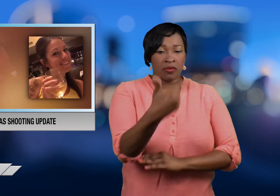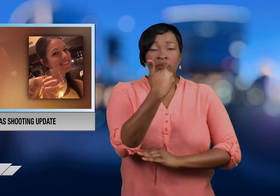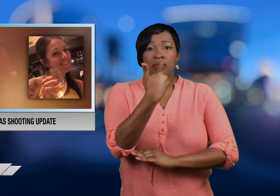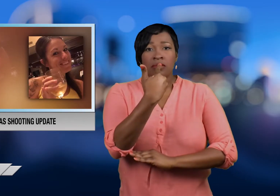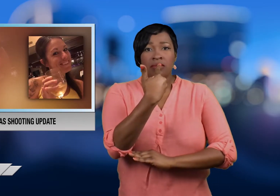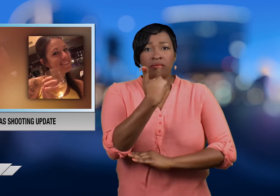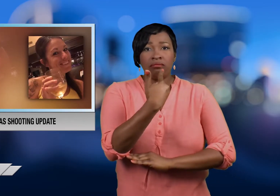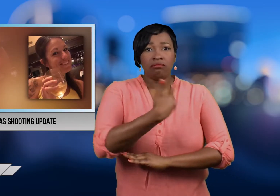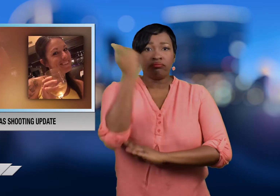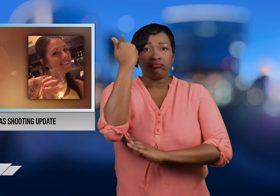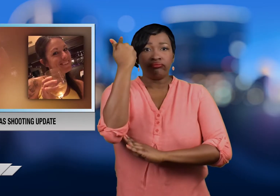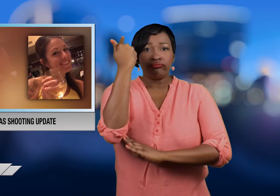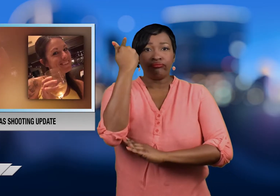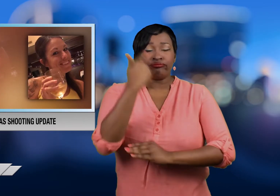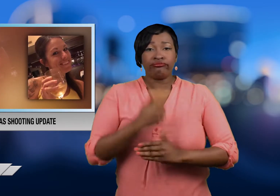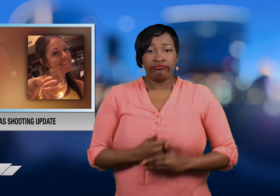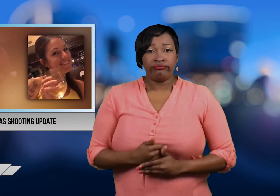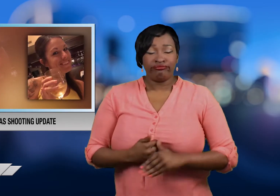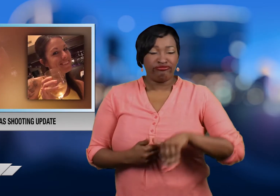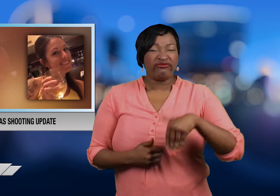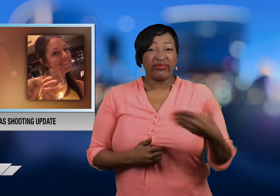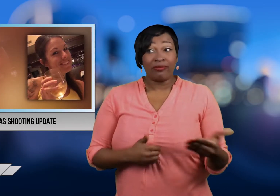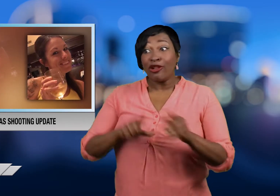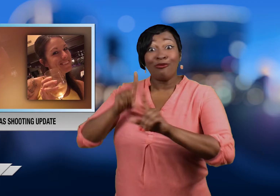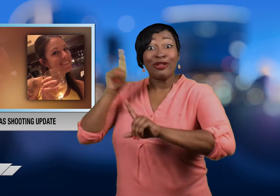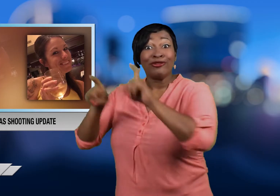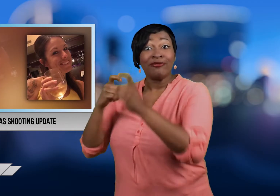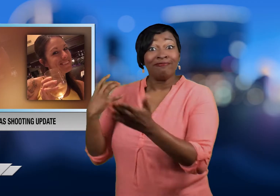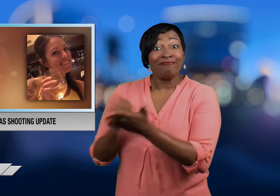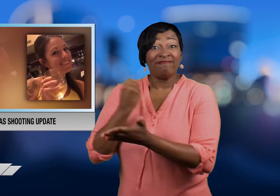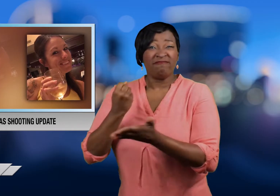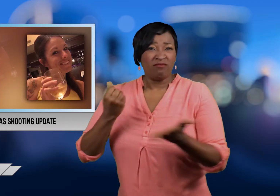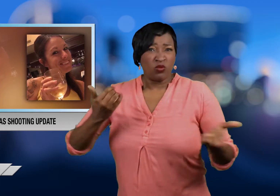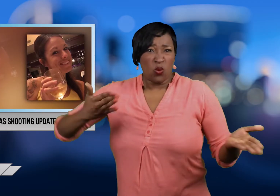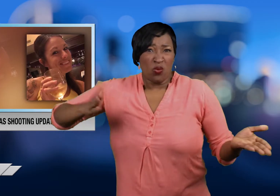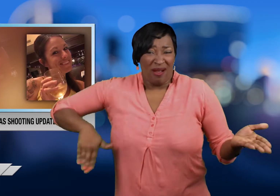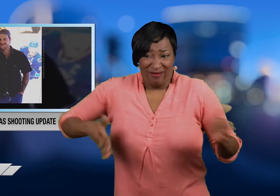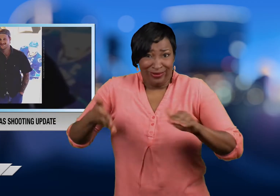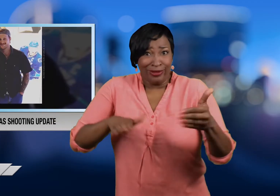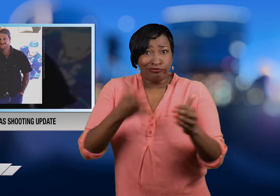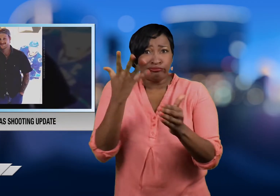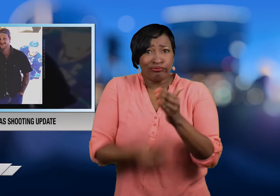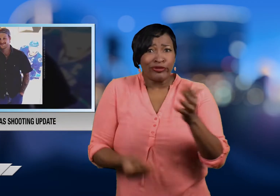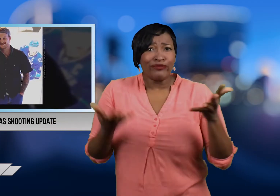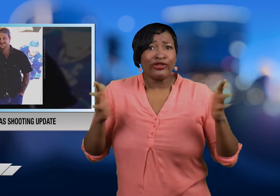he killed himself before police could question him.